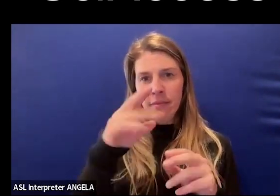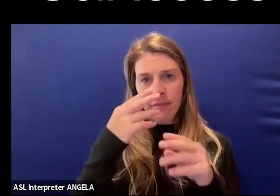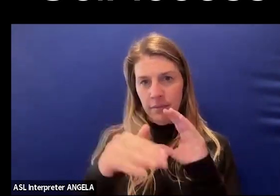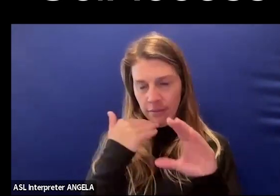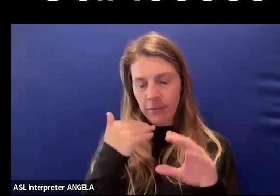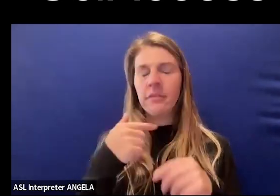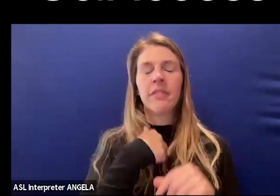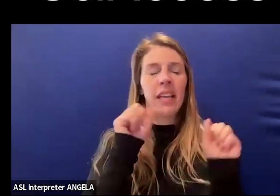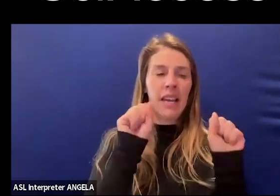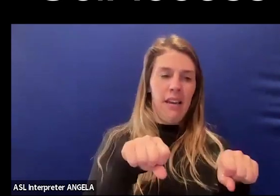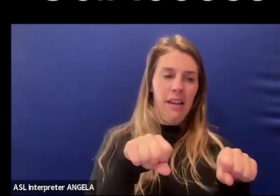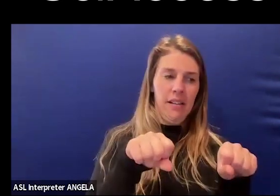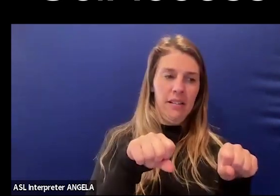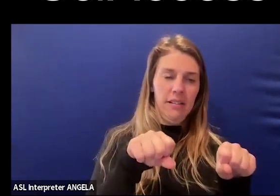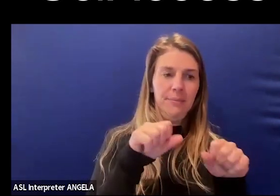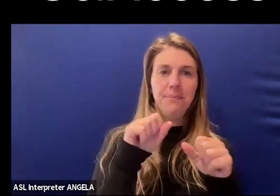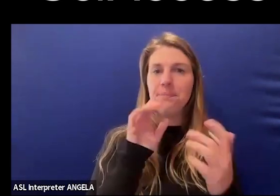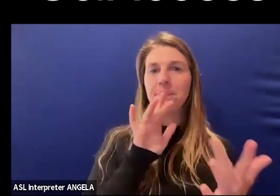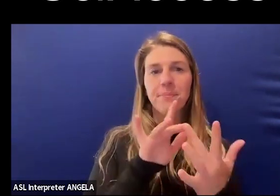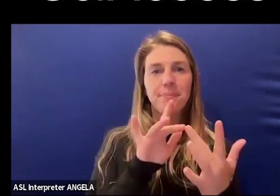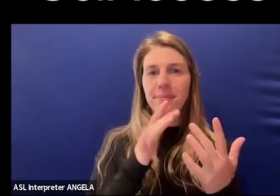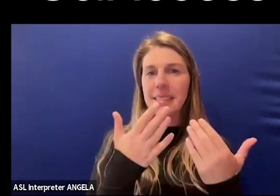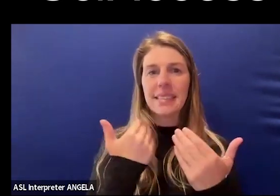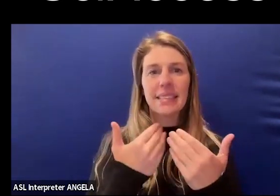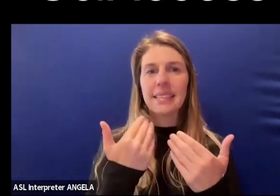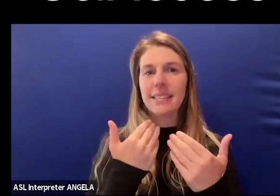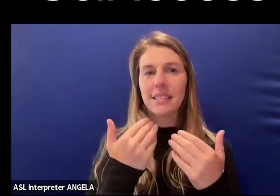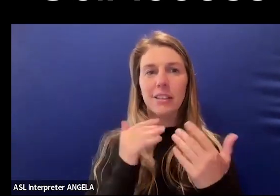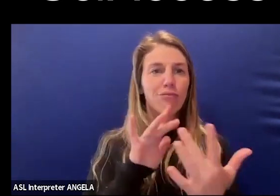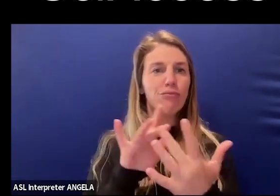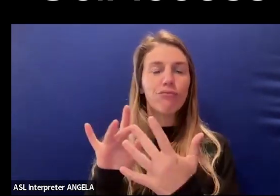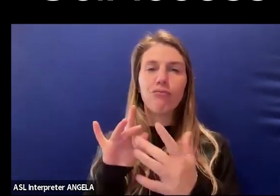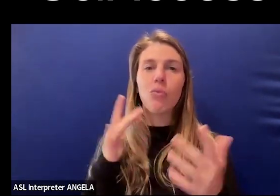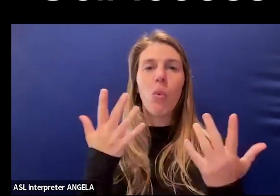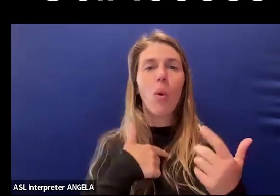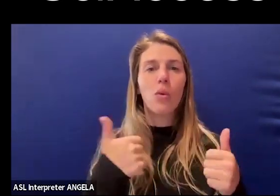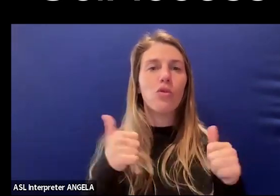and then we can easily connect folks to everything that we're trying to do.